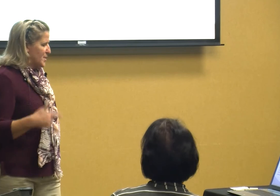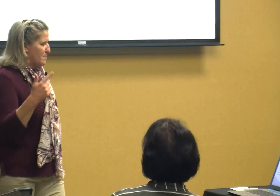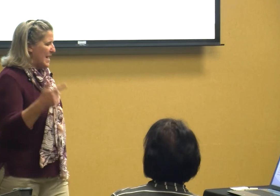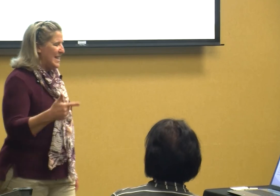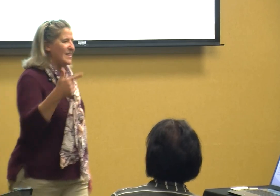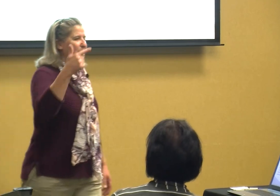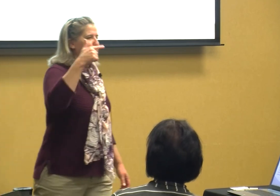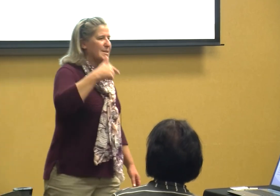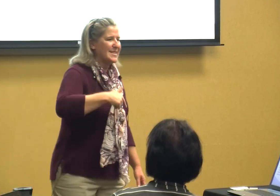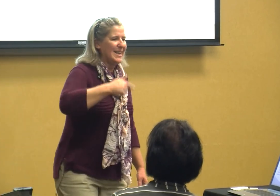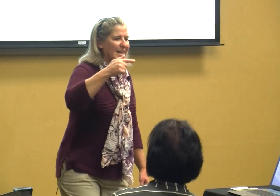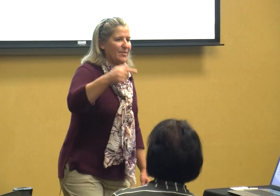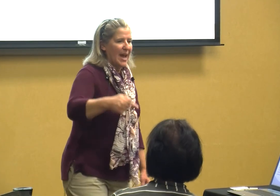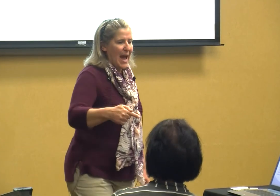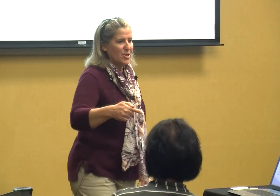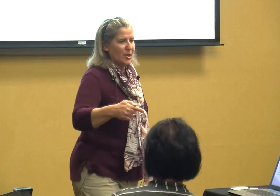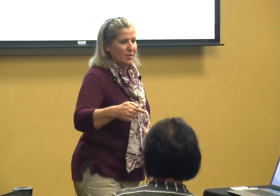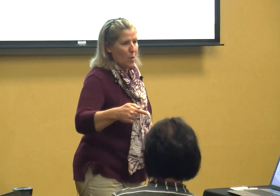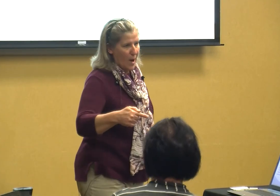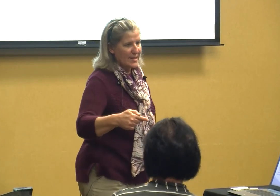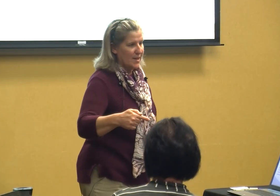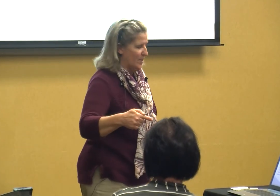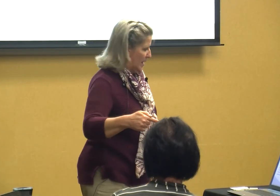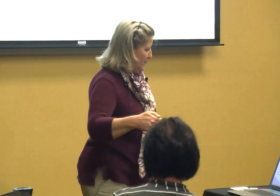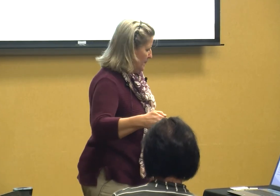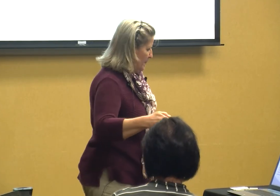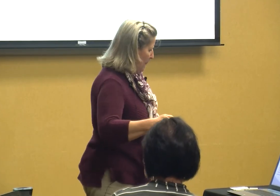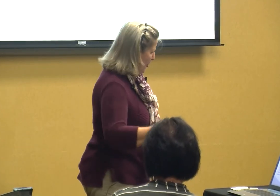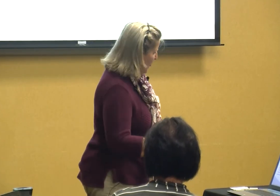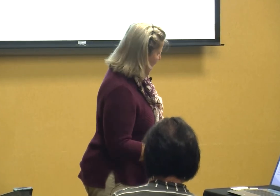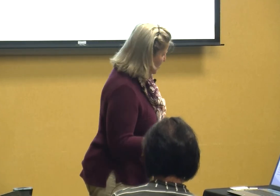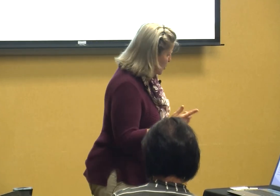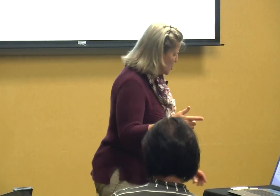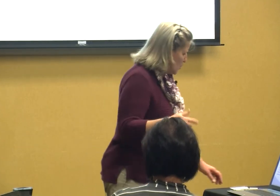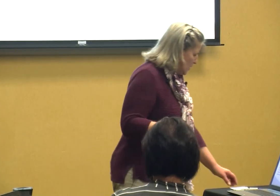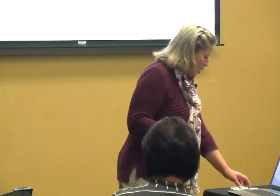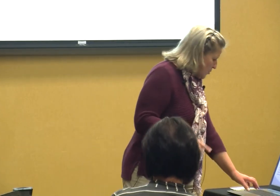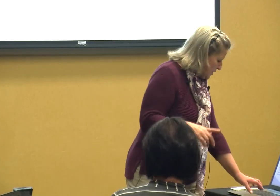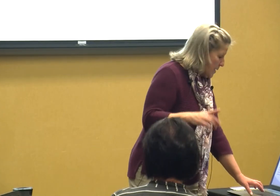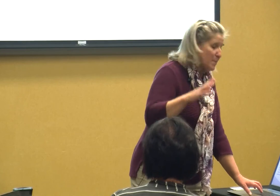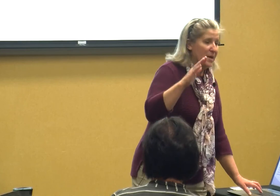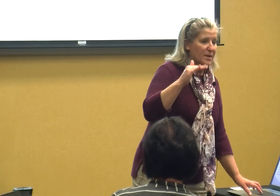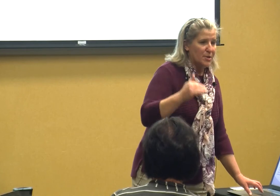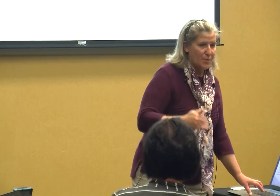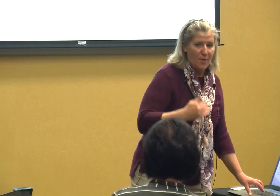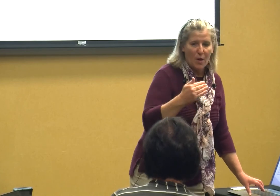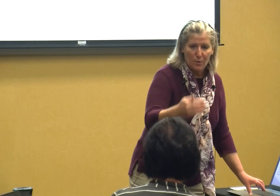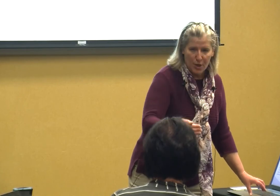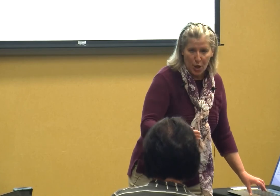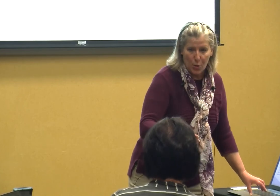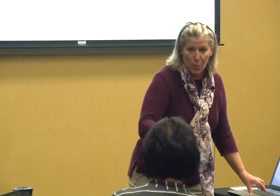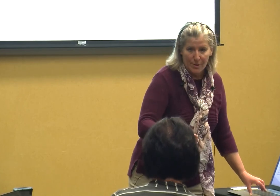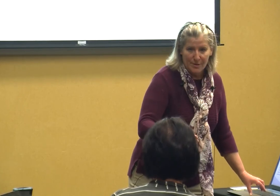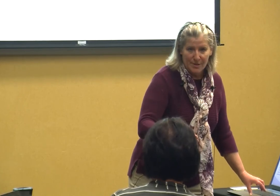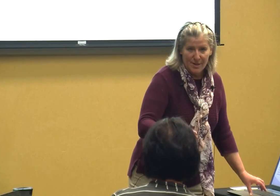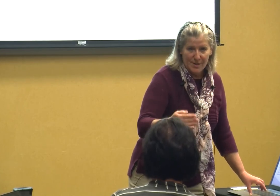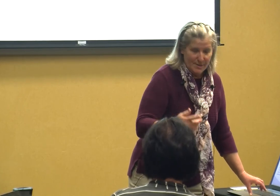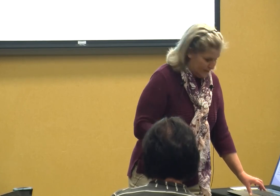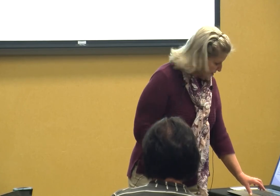immediately preceding the action or activity and used to alert them to follow the cue so